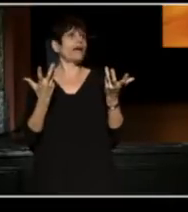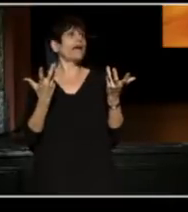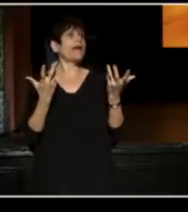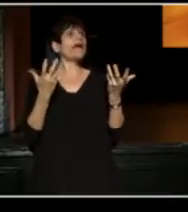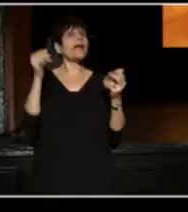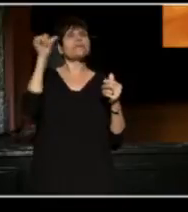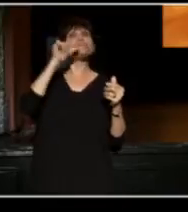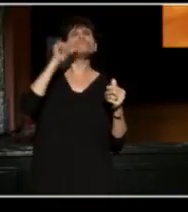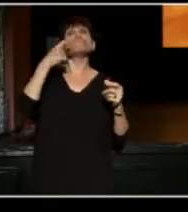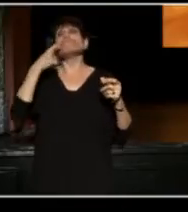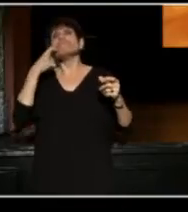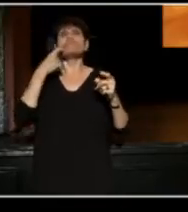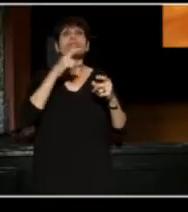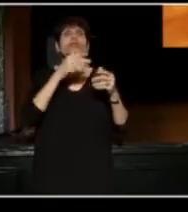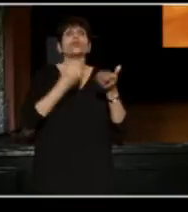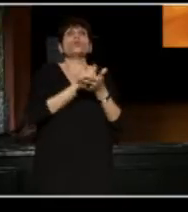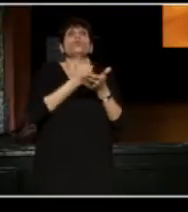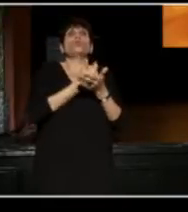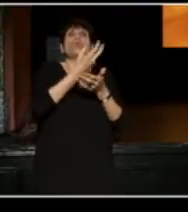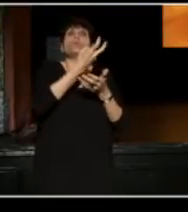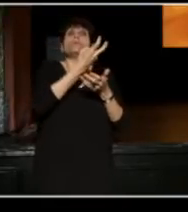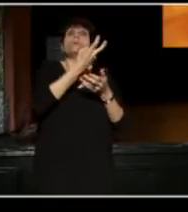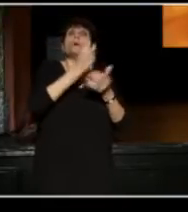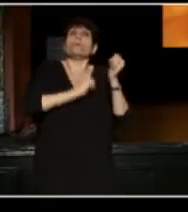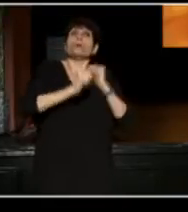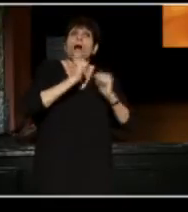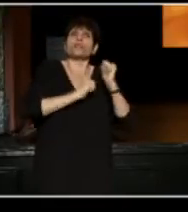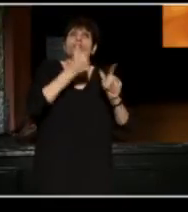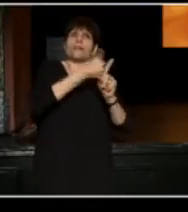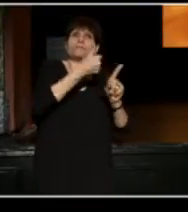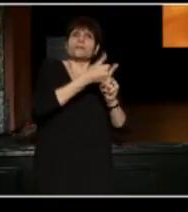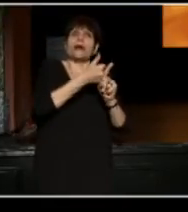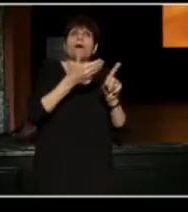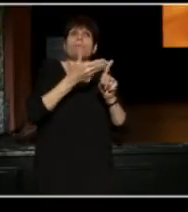and tour, how appropriately, before and after the holiday